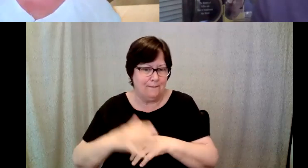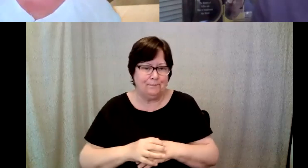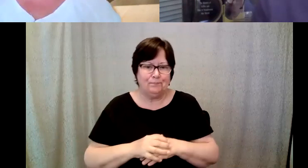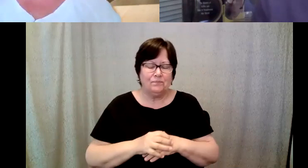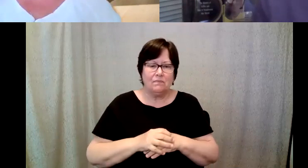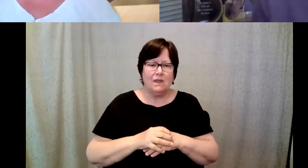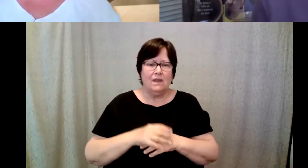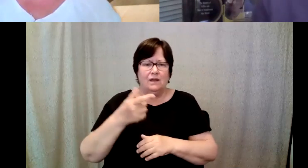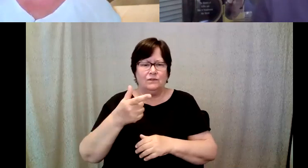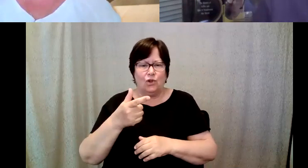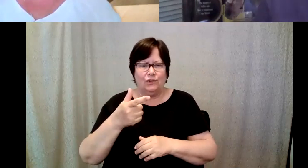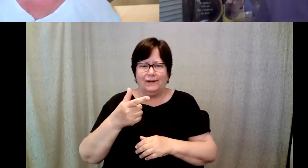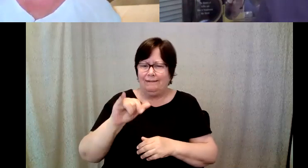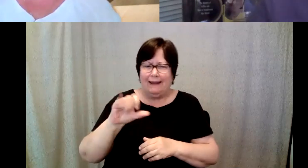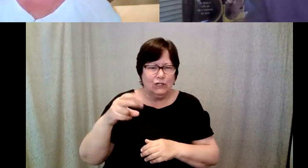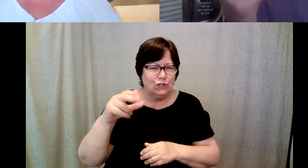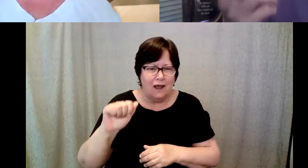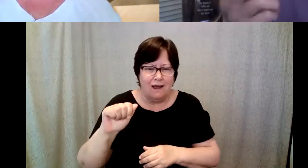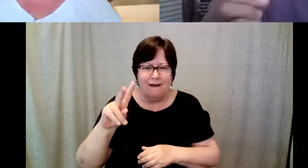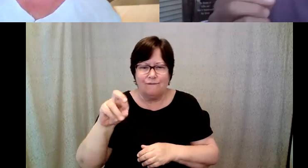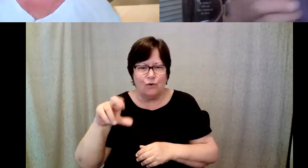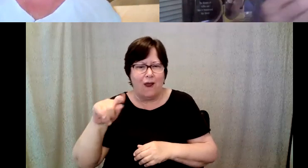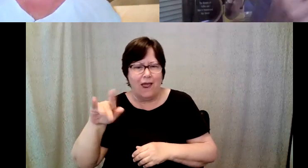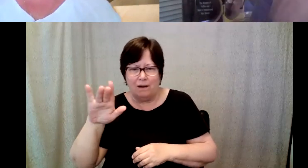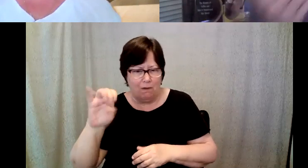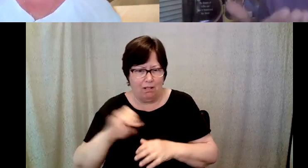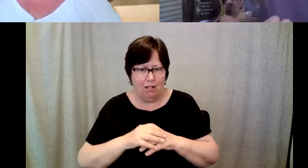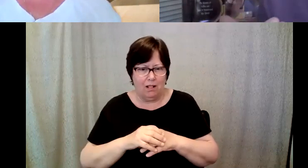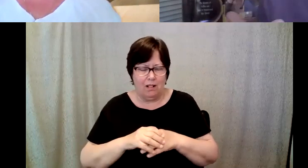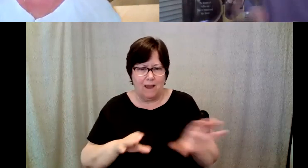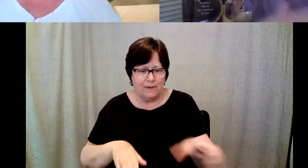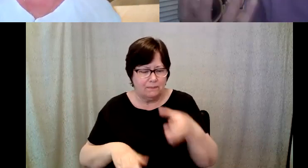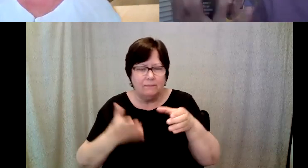D. Major Cohen: And I remember I picked up the cup and I smelled it and right away, I